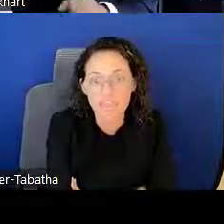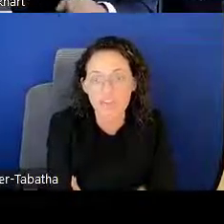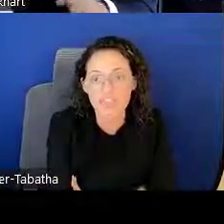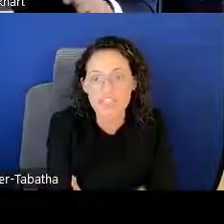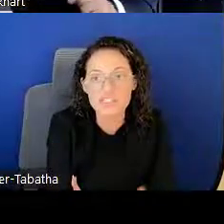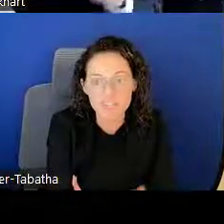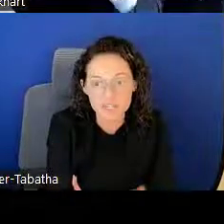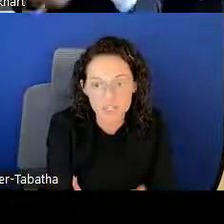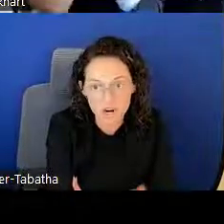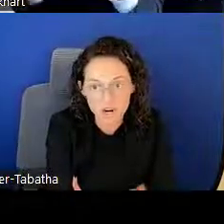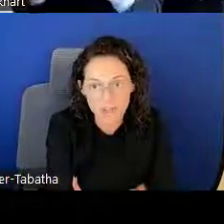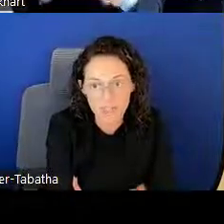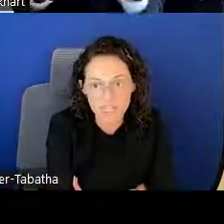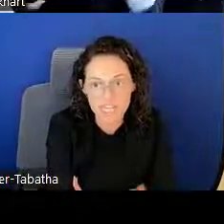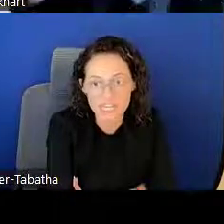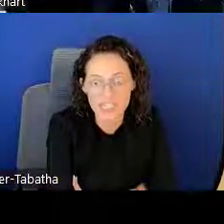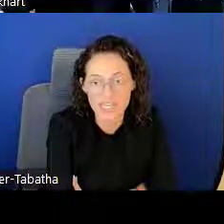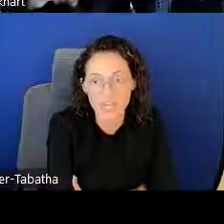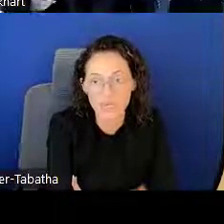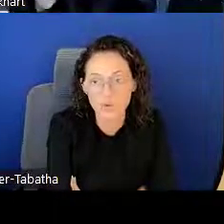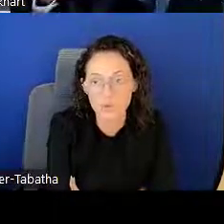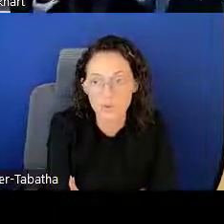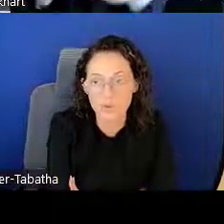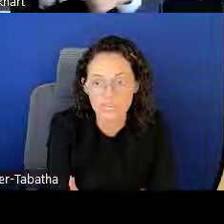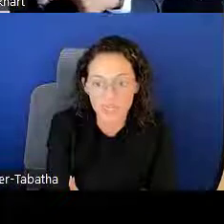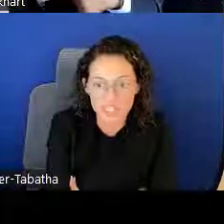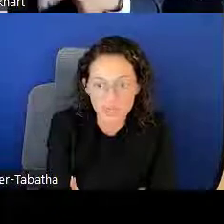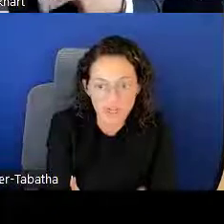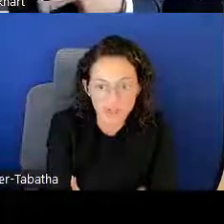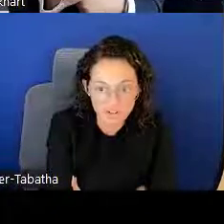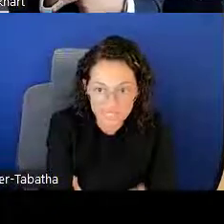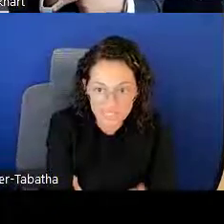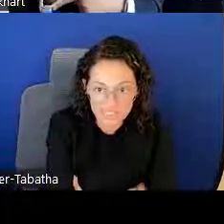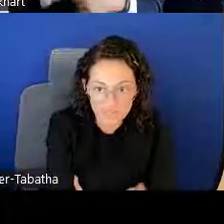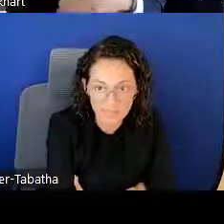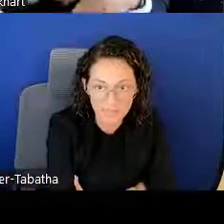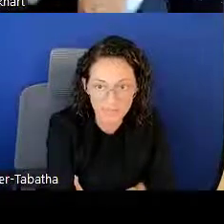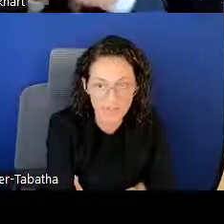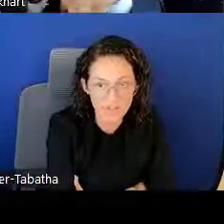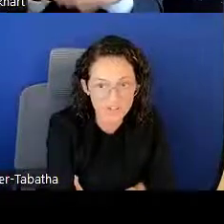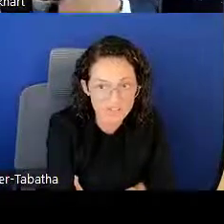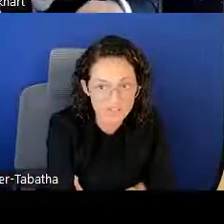For this year, our application cycle will be opening next week, Thursday, September 1st,